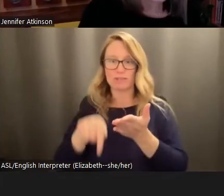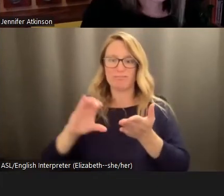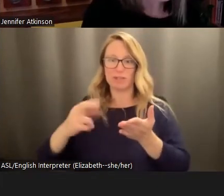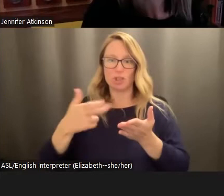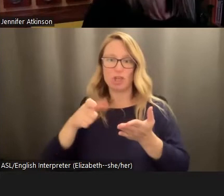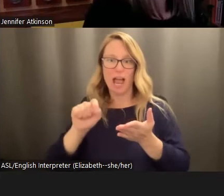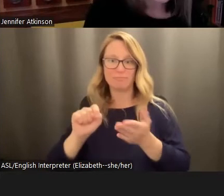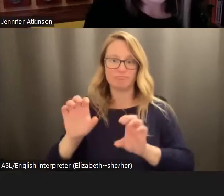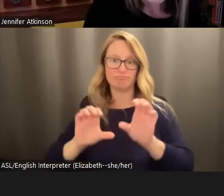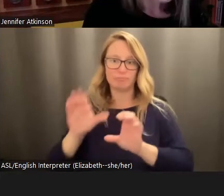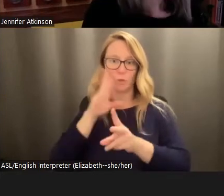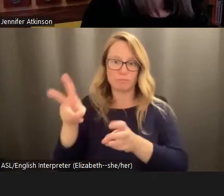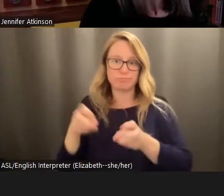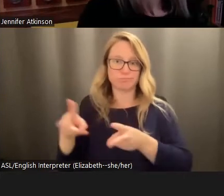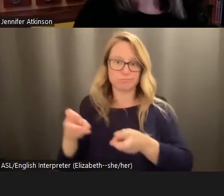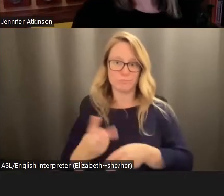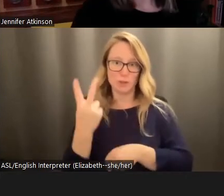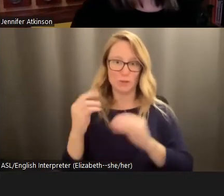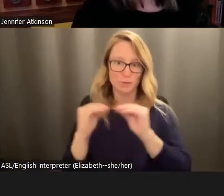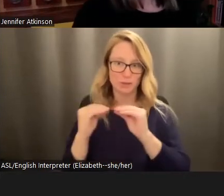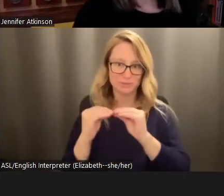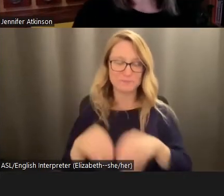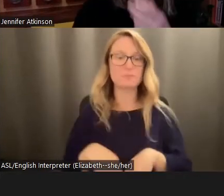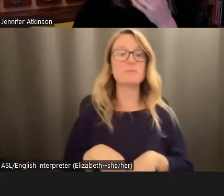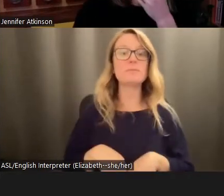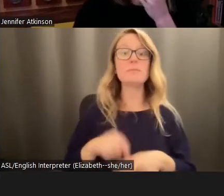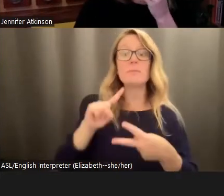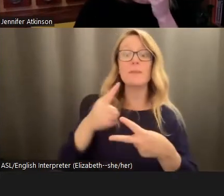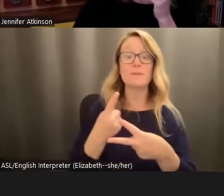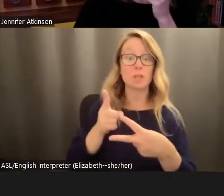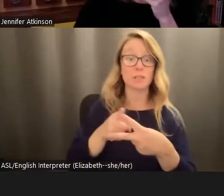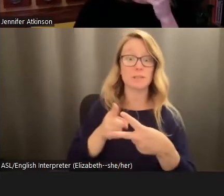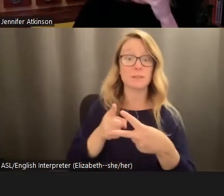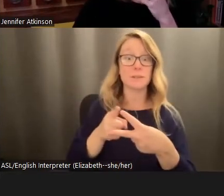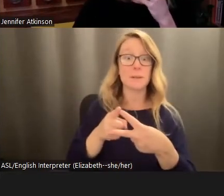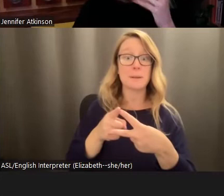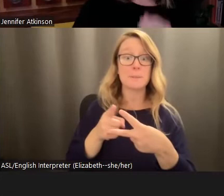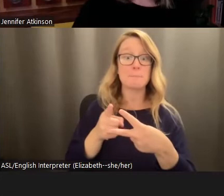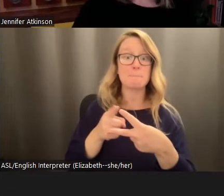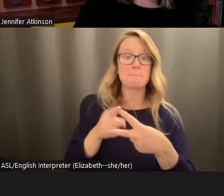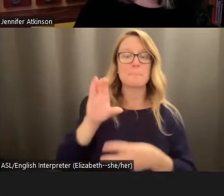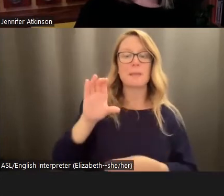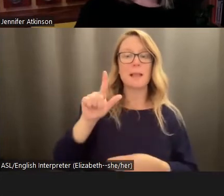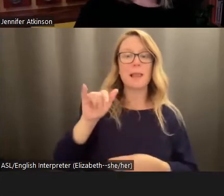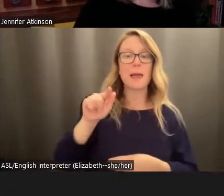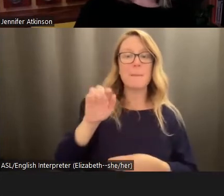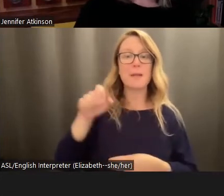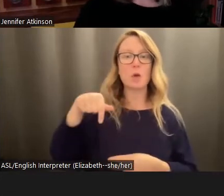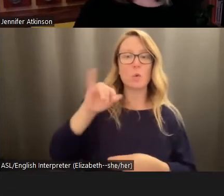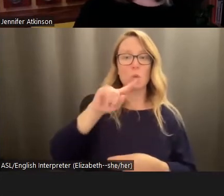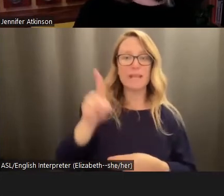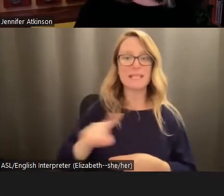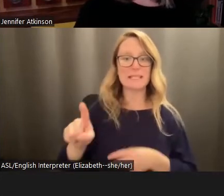here. This first one is a climate wiz that was developed